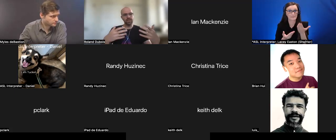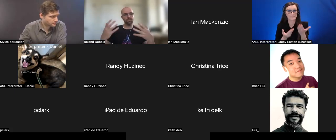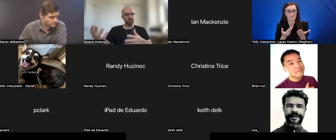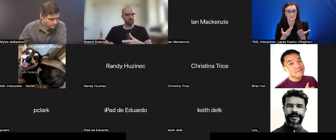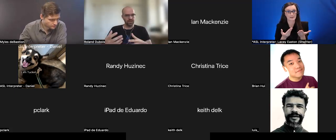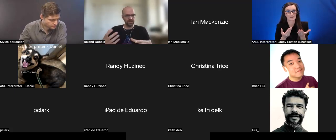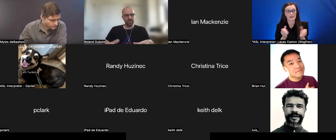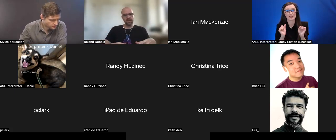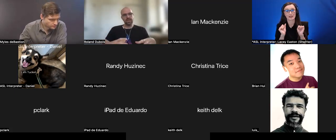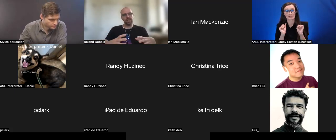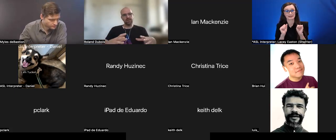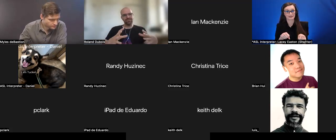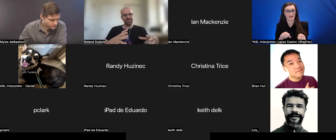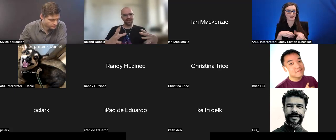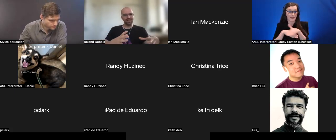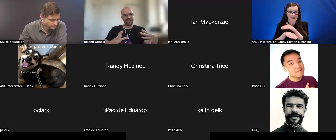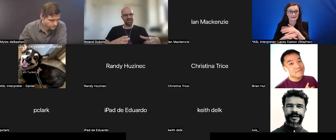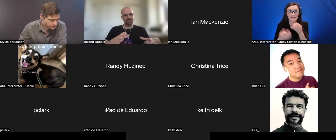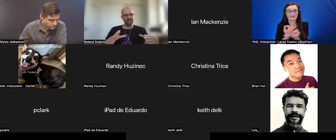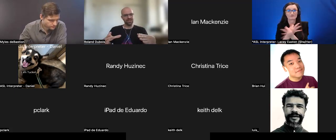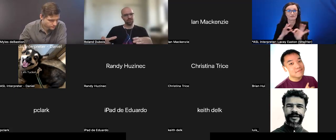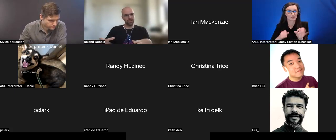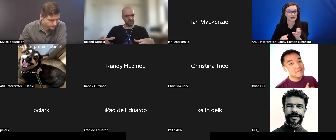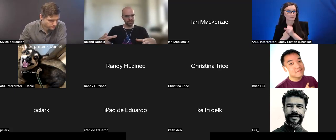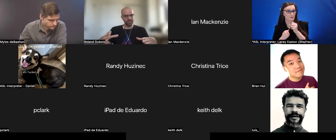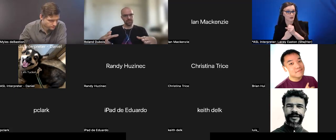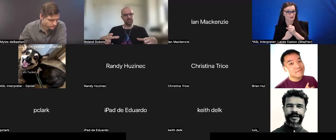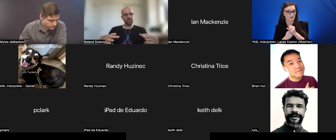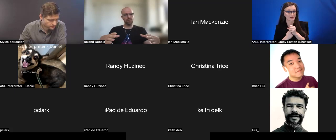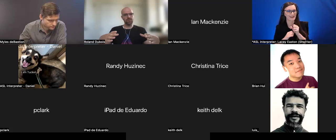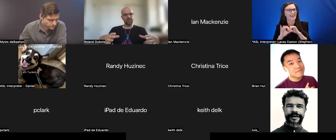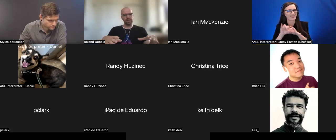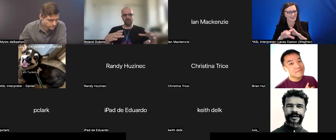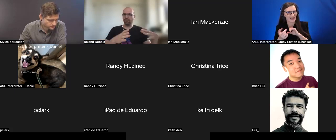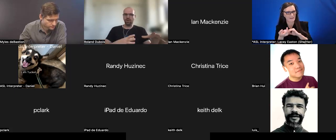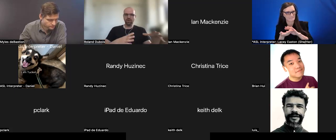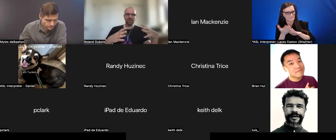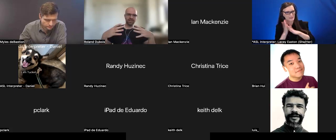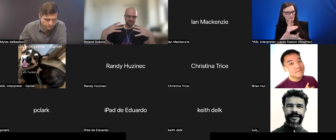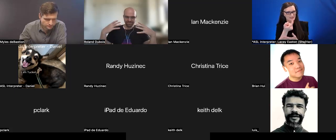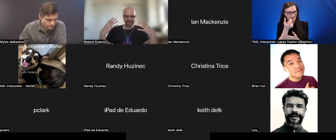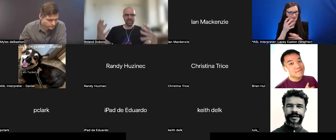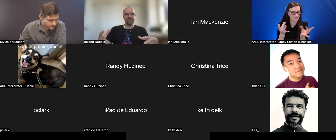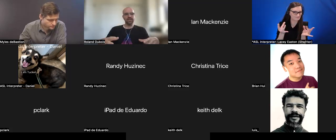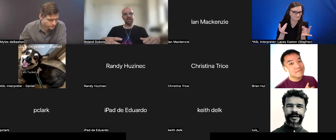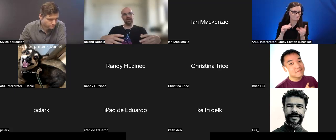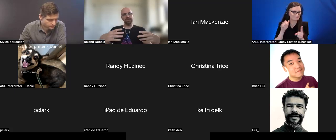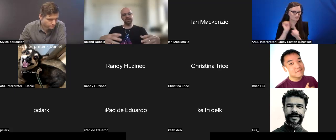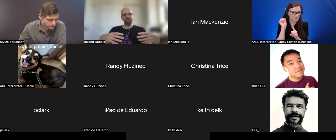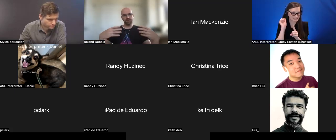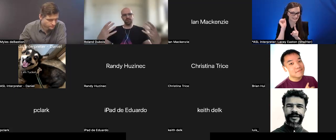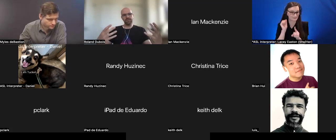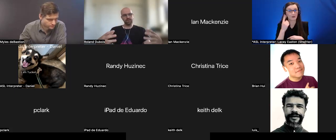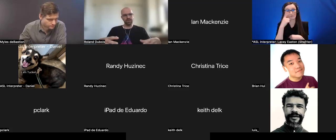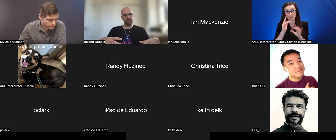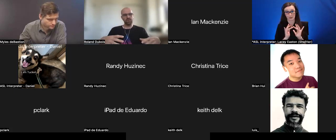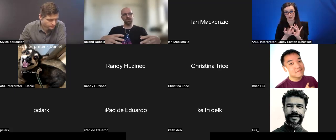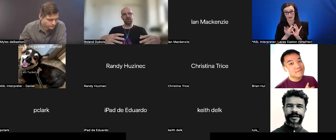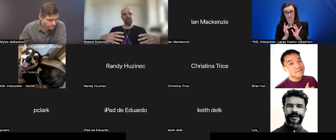sponsoring, that kind of gets tricky. For online, it is probably something more of